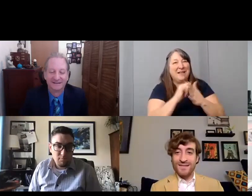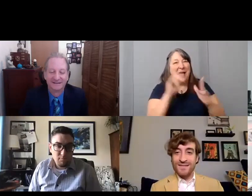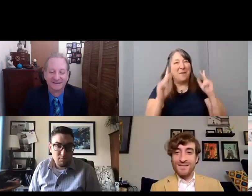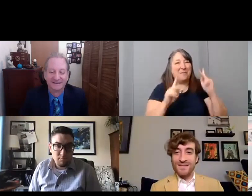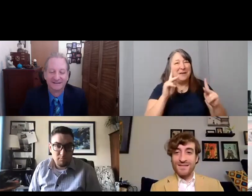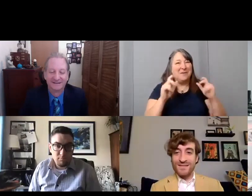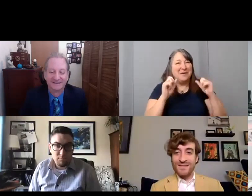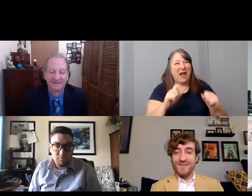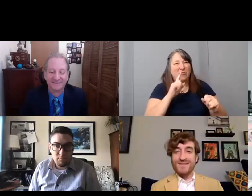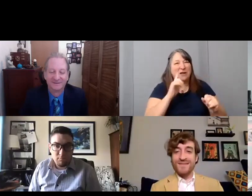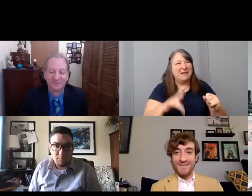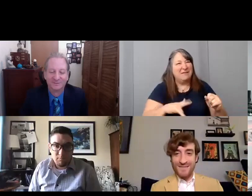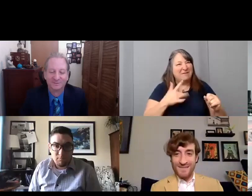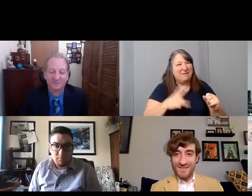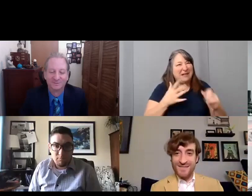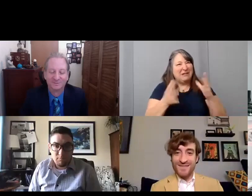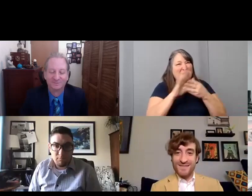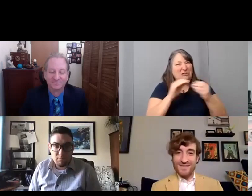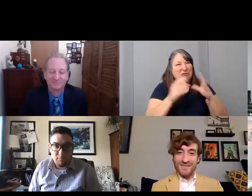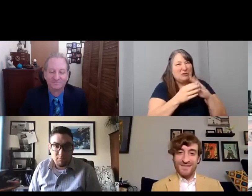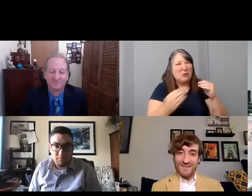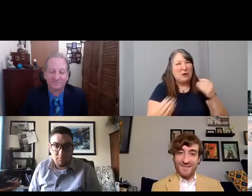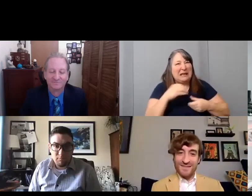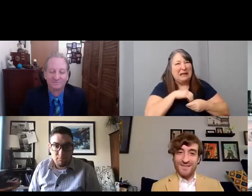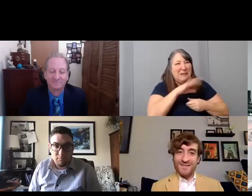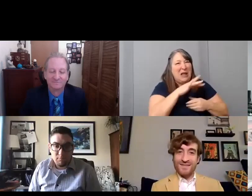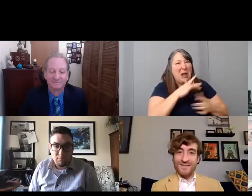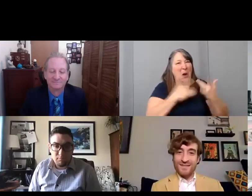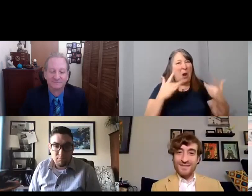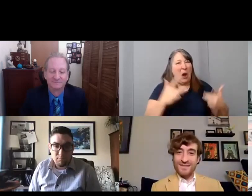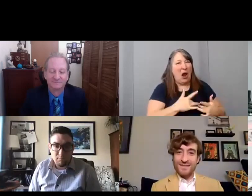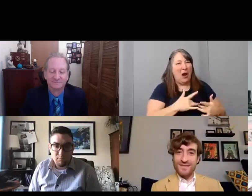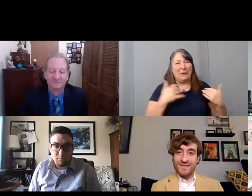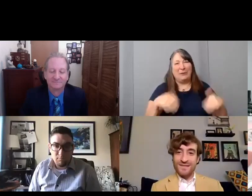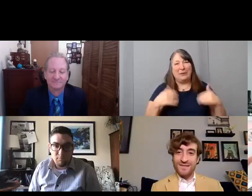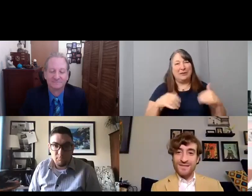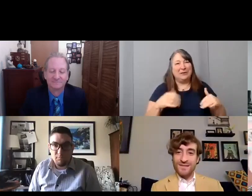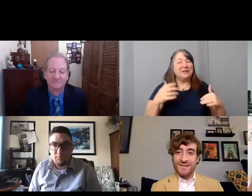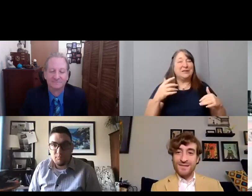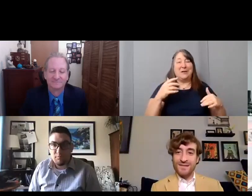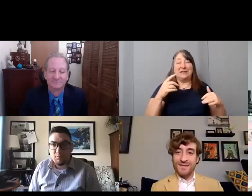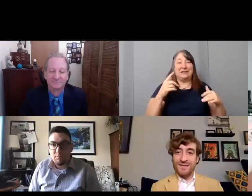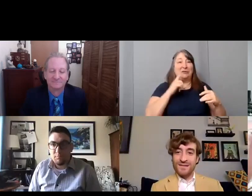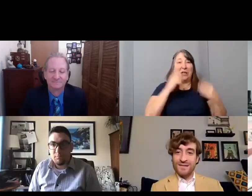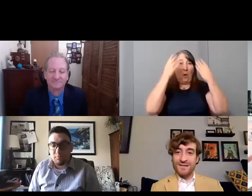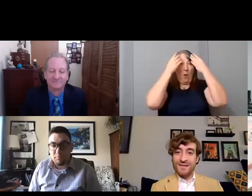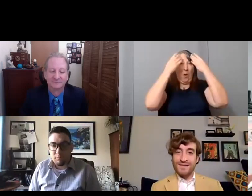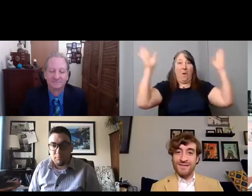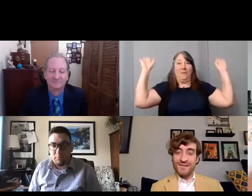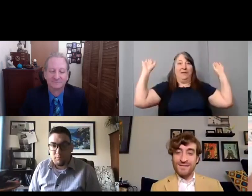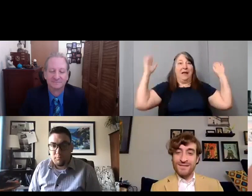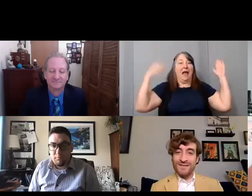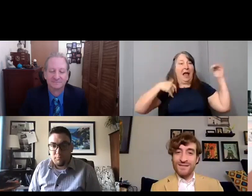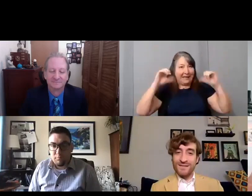So um, it's opened up just even my mind, into like oh I can do these things. I can do this.